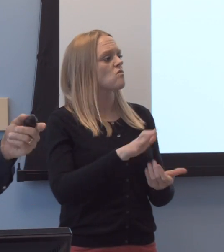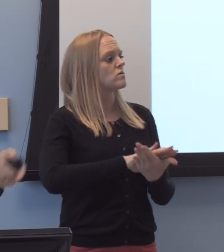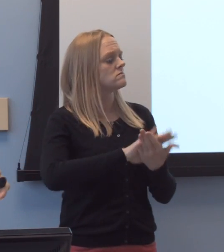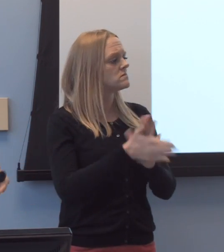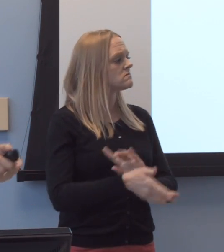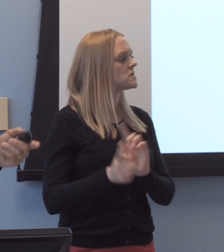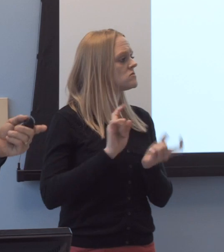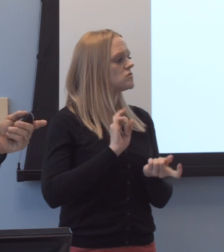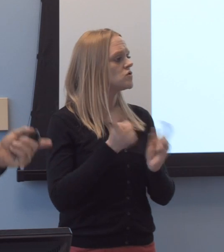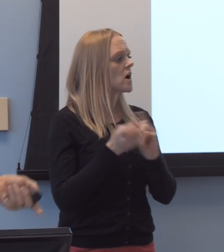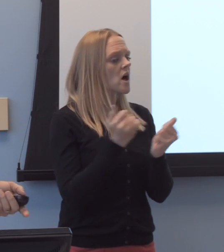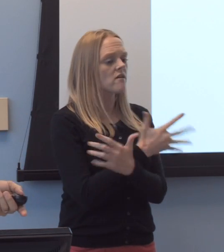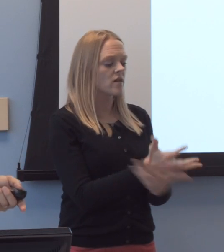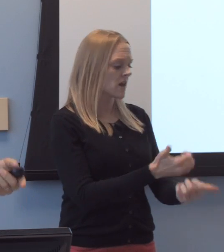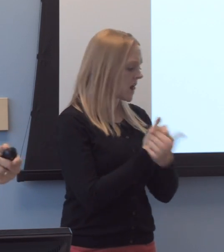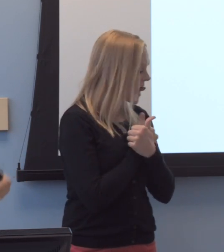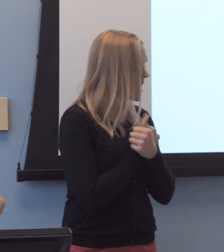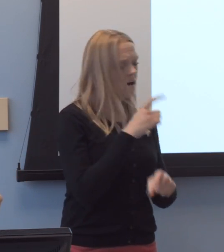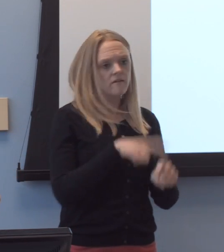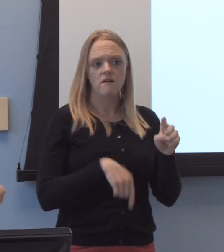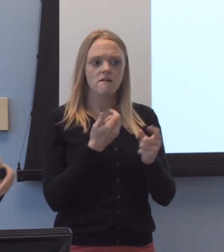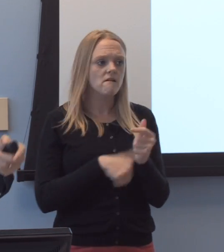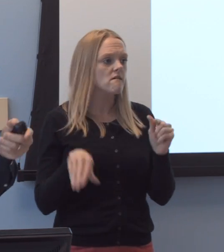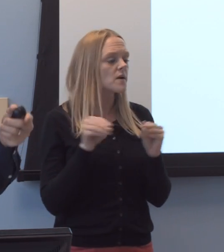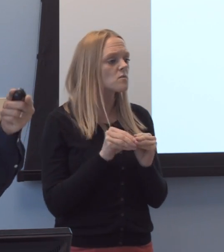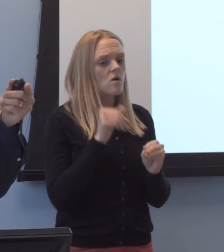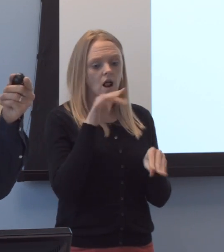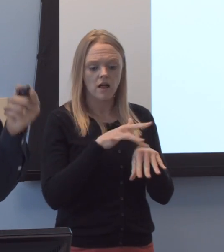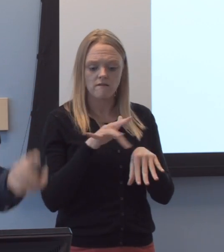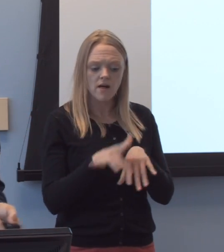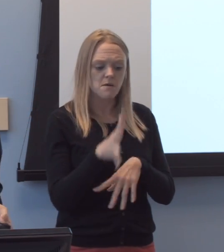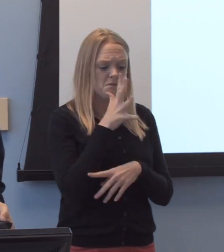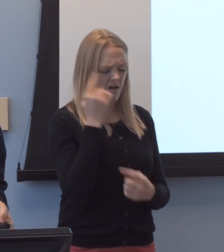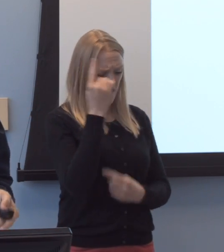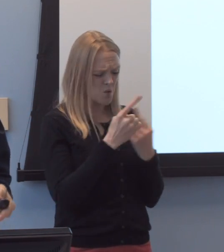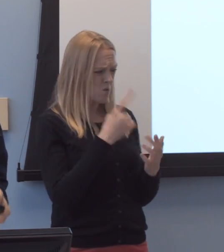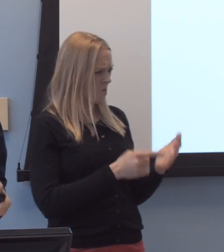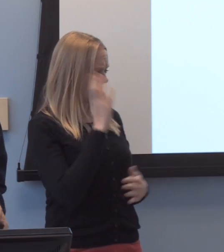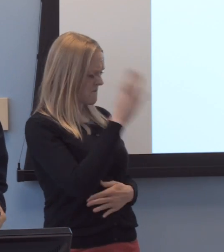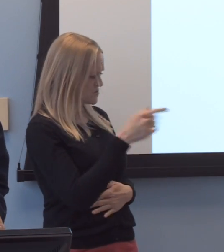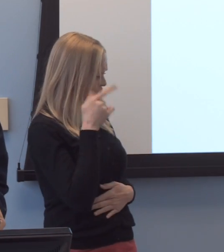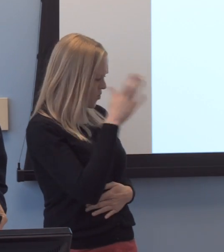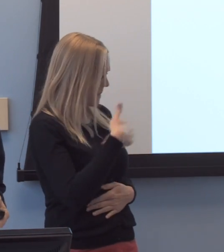all the things he loved were gonna be inaccessible and unavailable, his mother wondering, "What future will my son have."